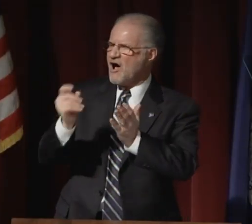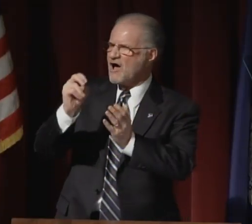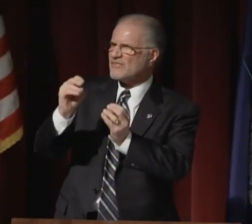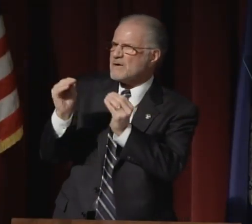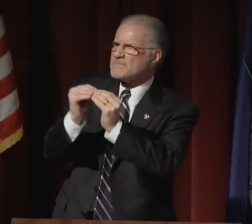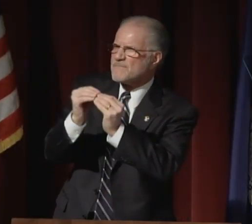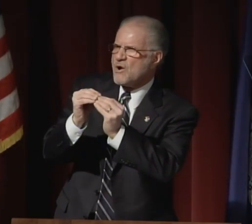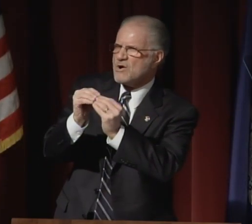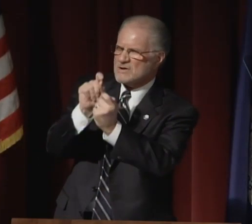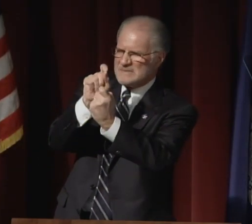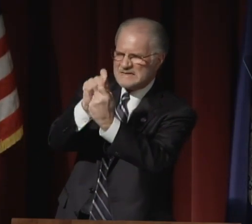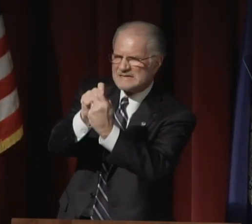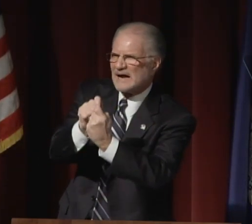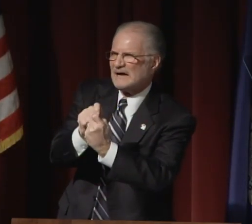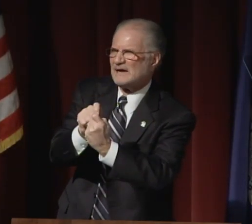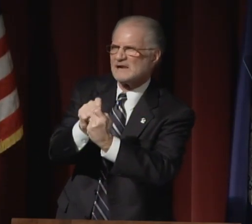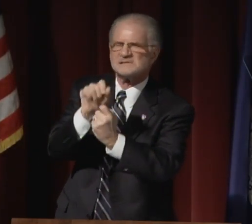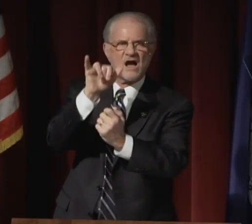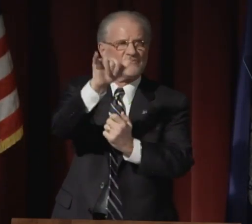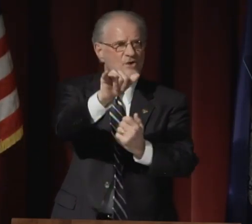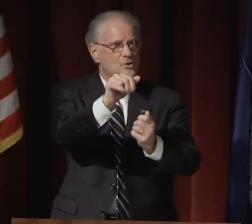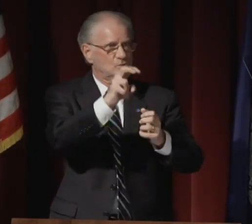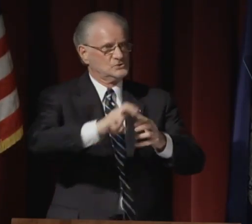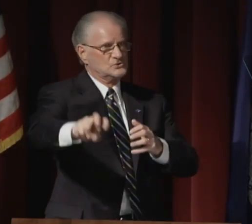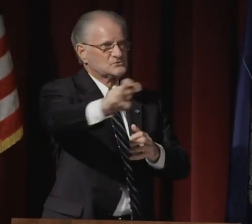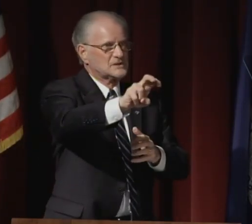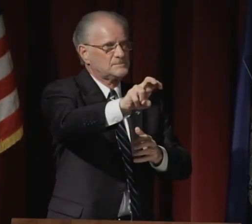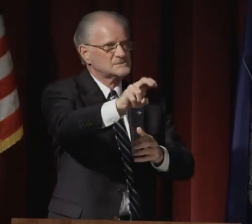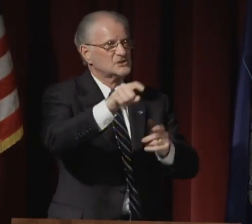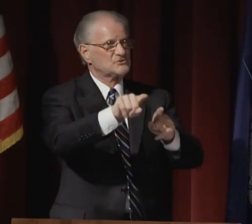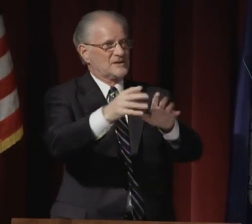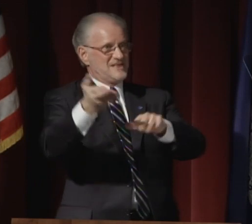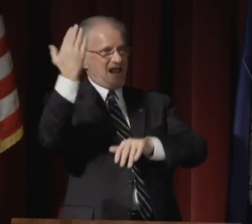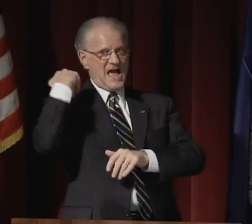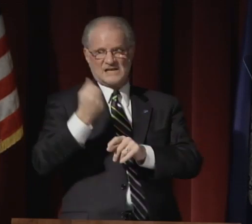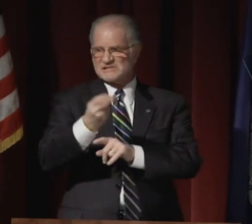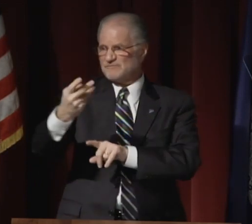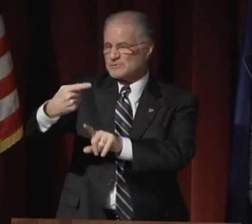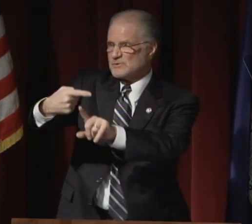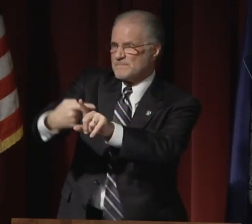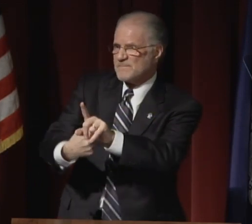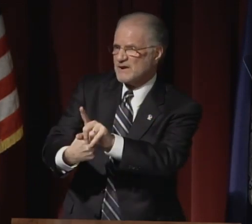Here are more details of those trips